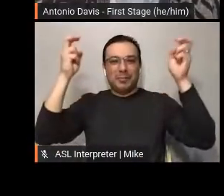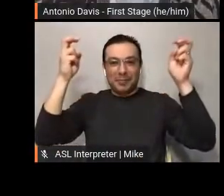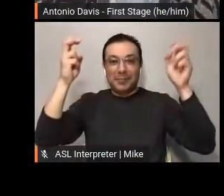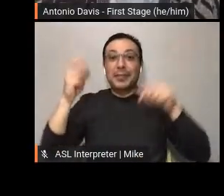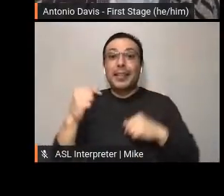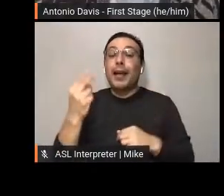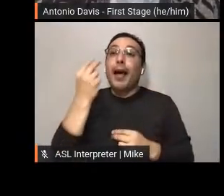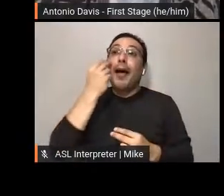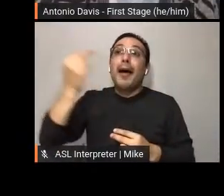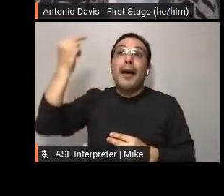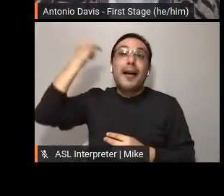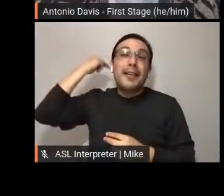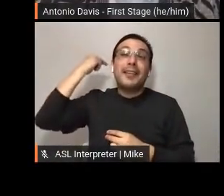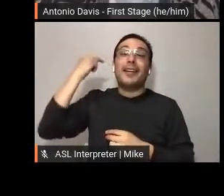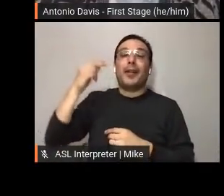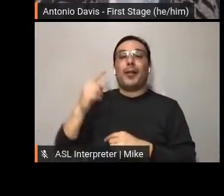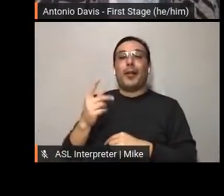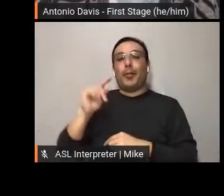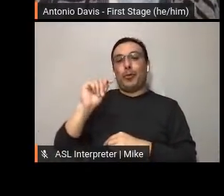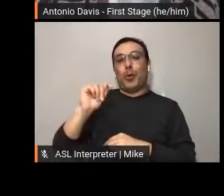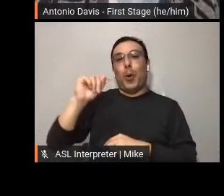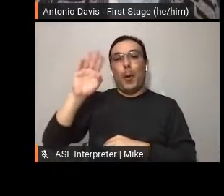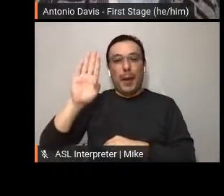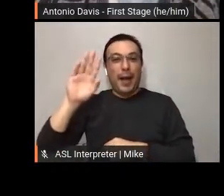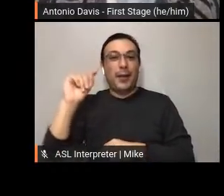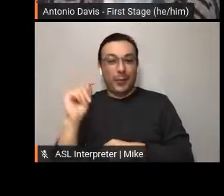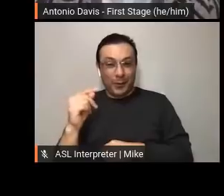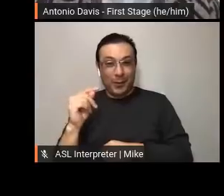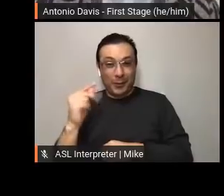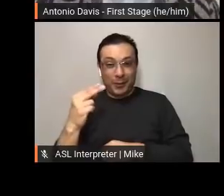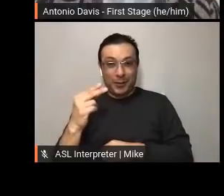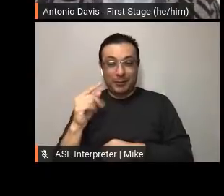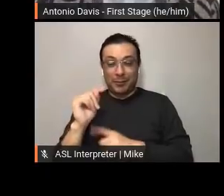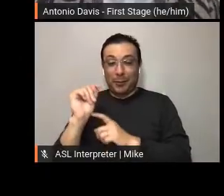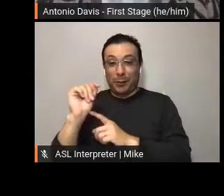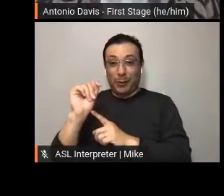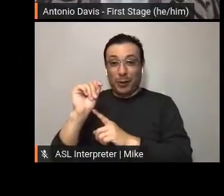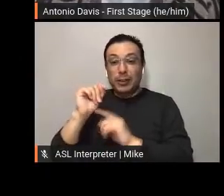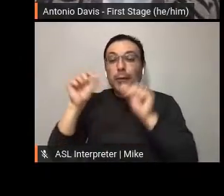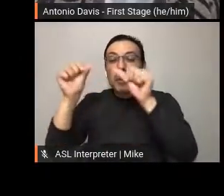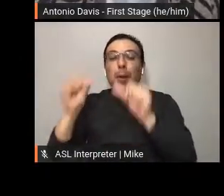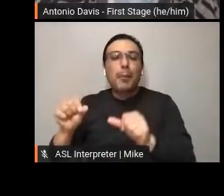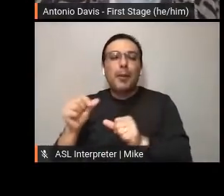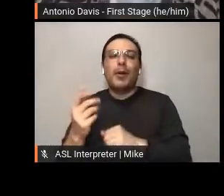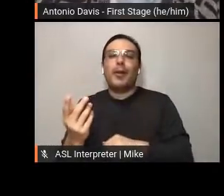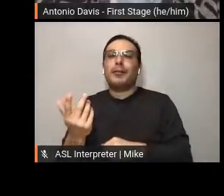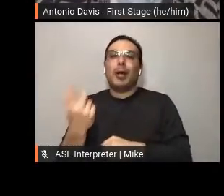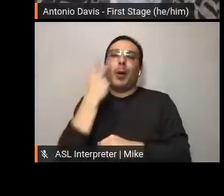throwback Thursday posts. It's an experiential effort attempting